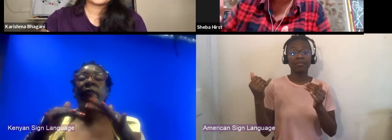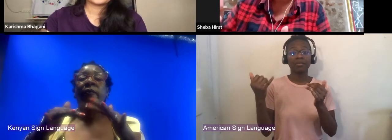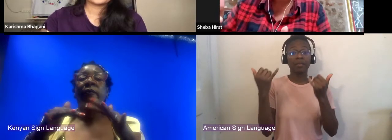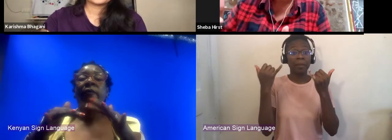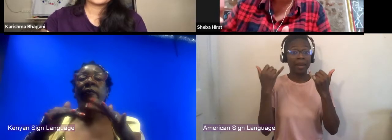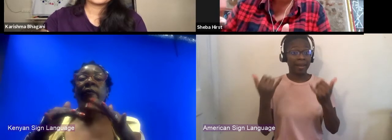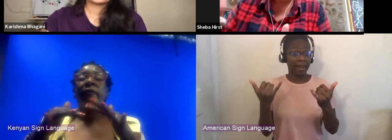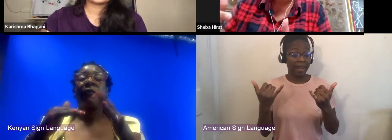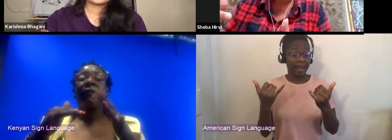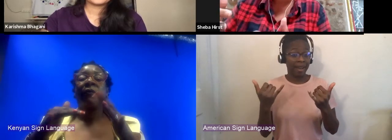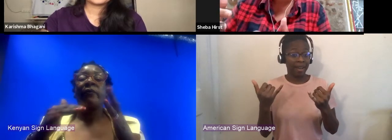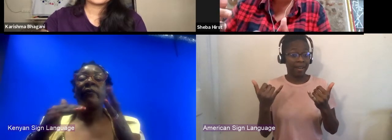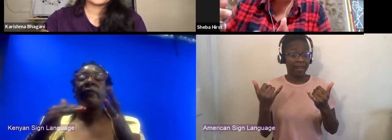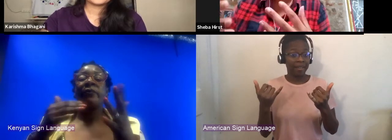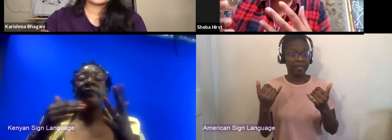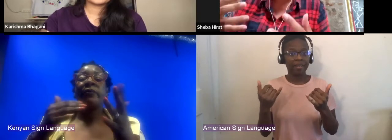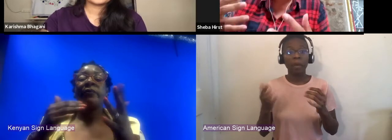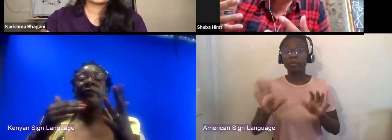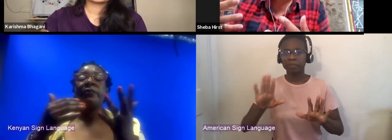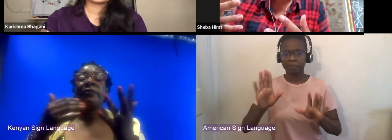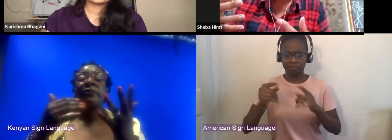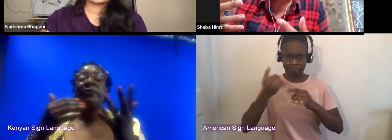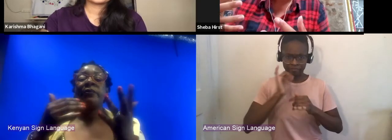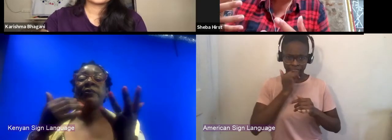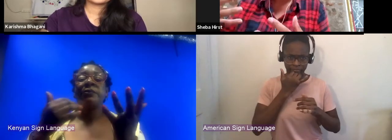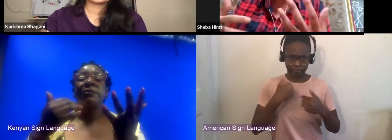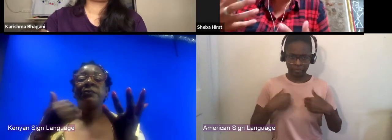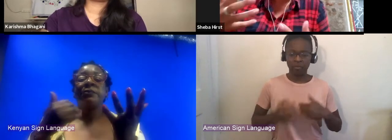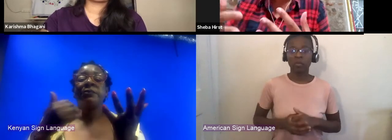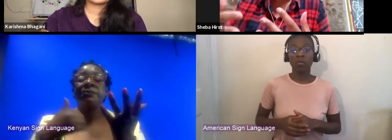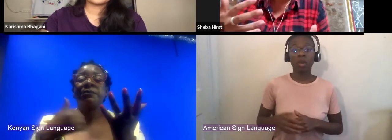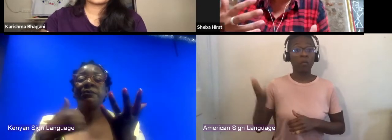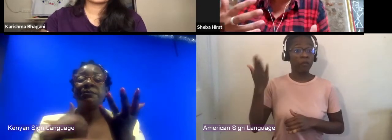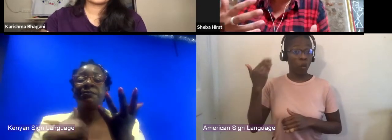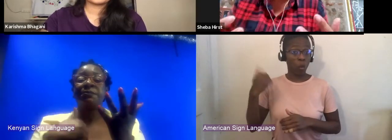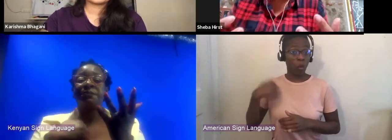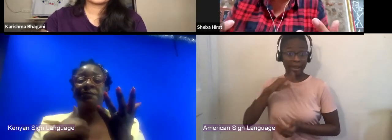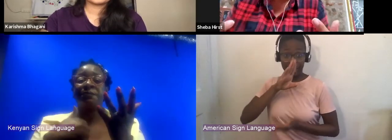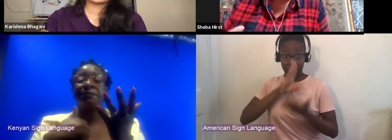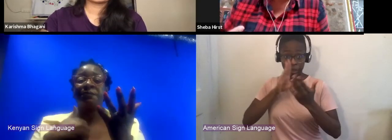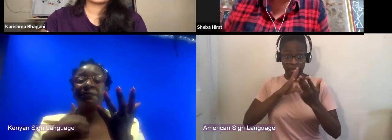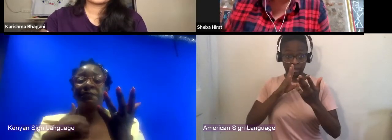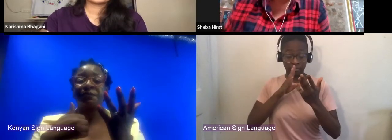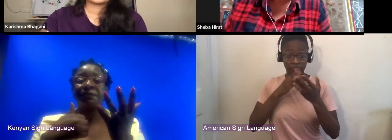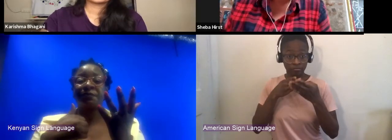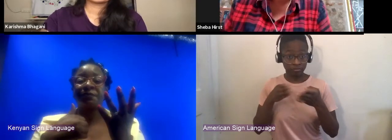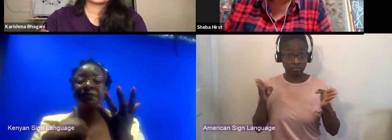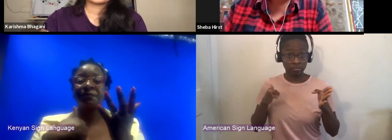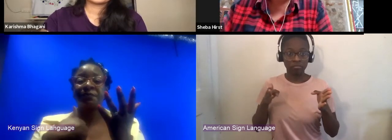And I'm like able to imagine what that would feel like if we were applying that to a stage production.